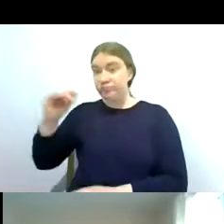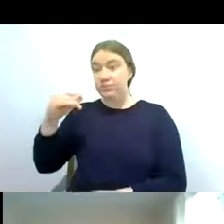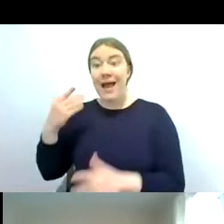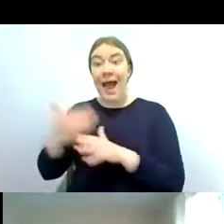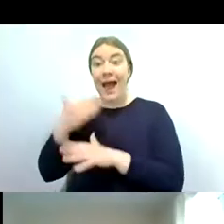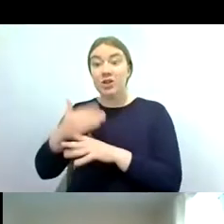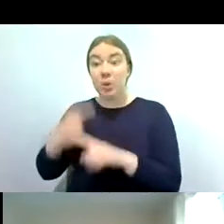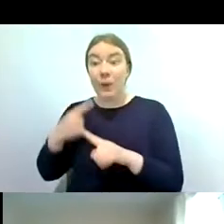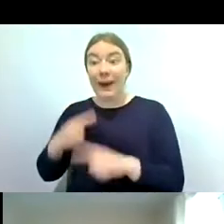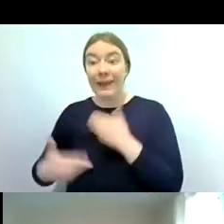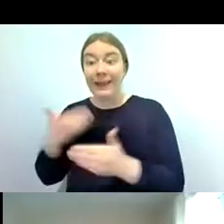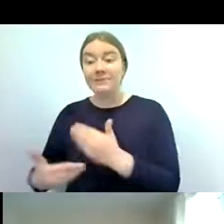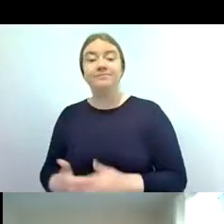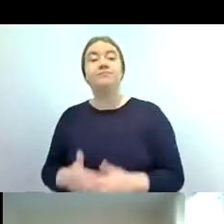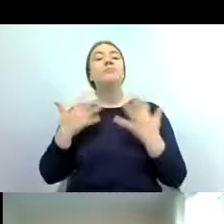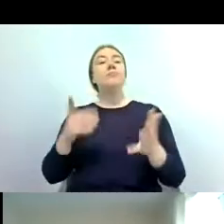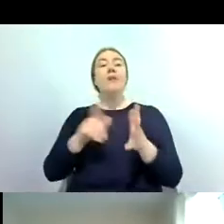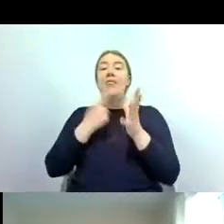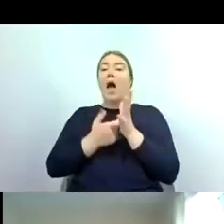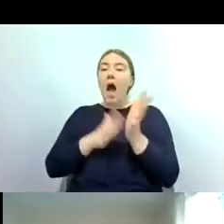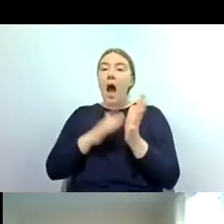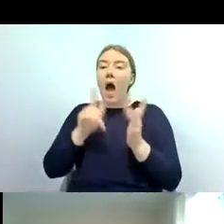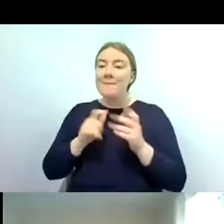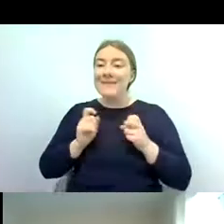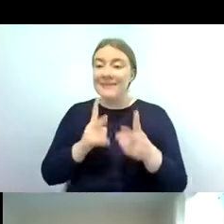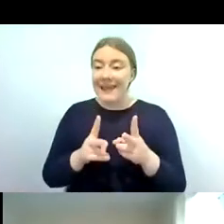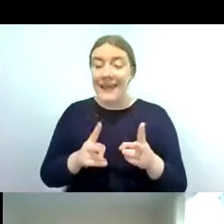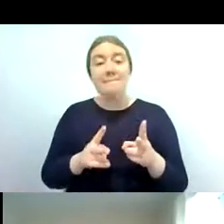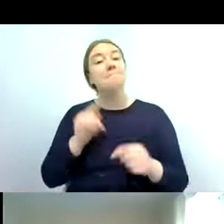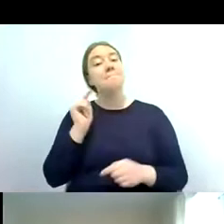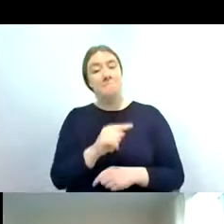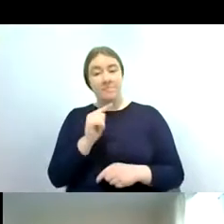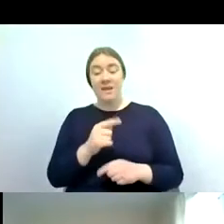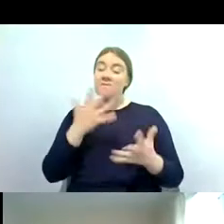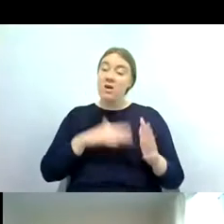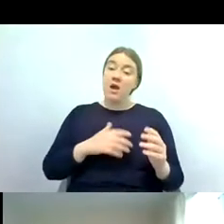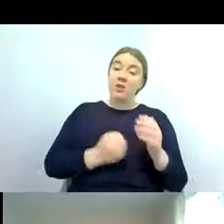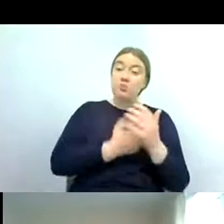so the ARMI scheme um is typically done between spring summer and autumn water